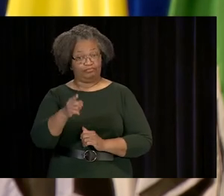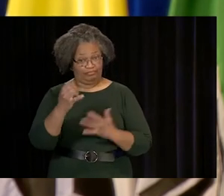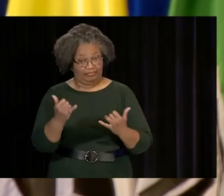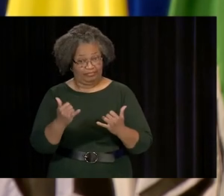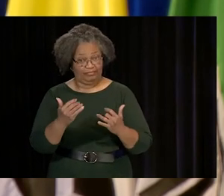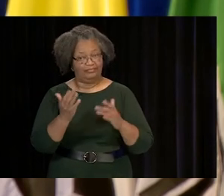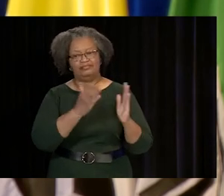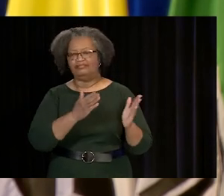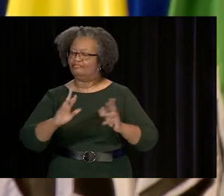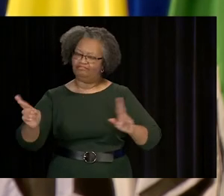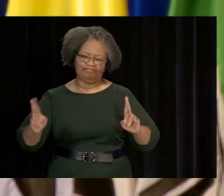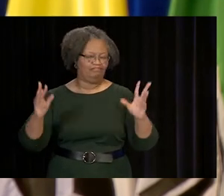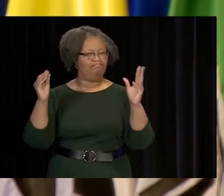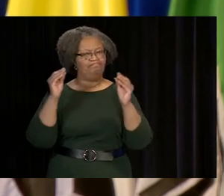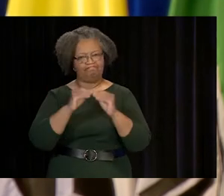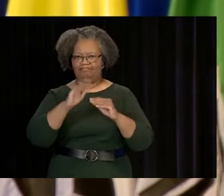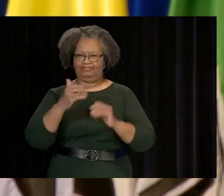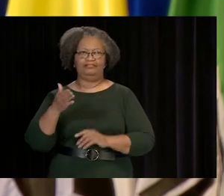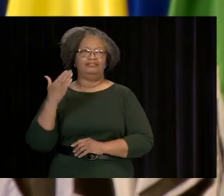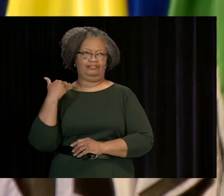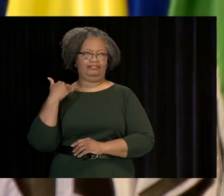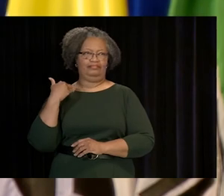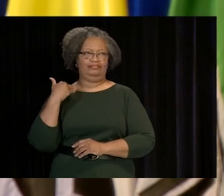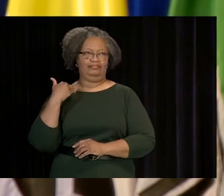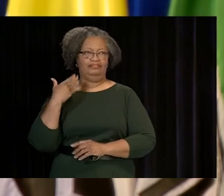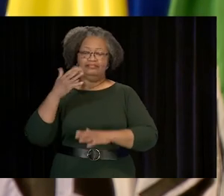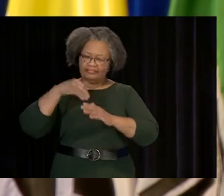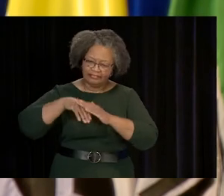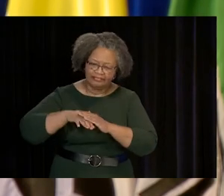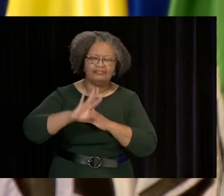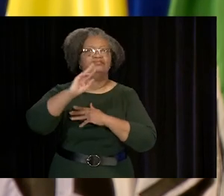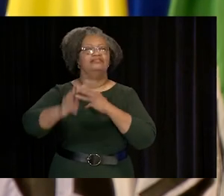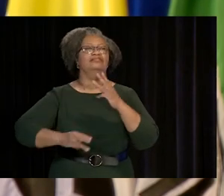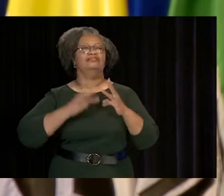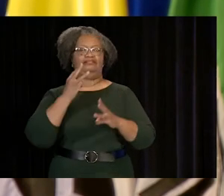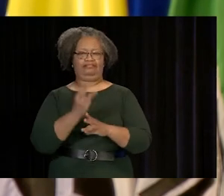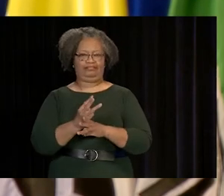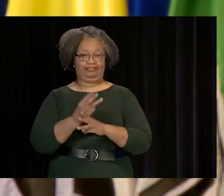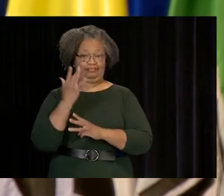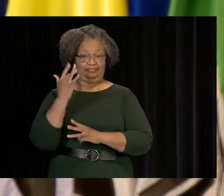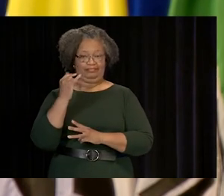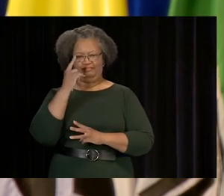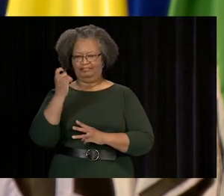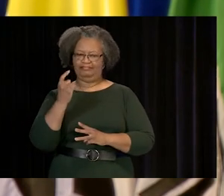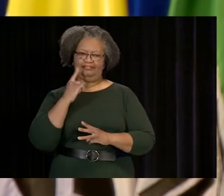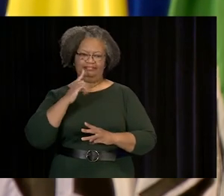YOU FOUGHT OFF FEAR, THE UNKNOWN, AND WORKED FROM HOME TO COMPLETE YOUR DEGREE.